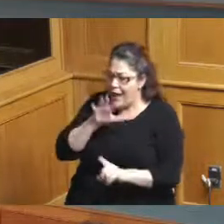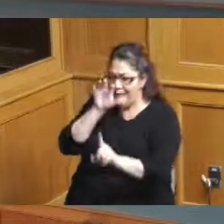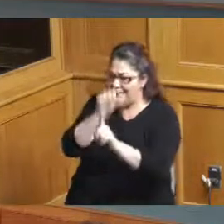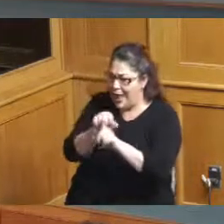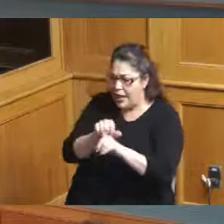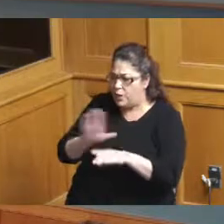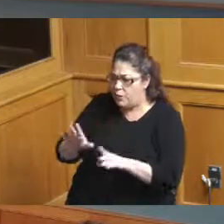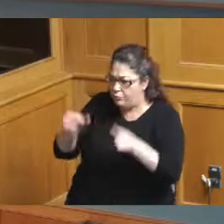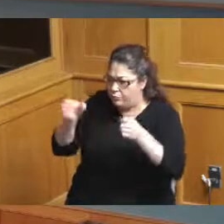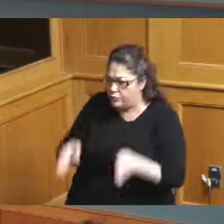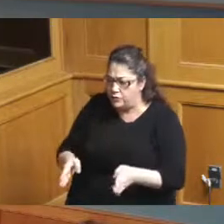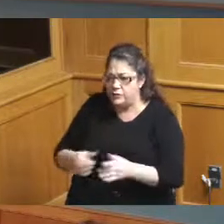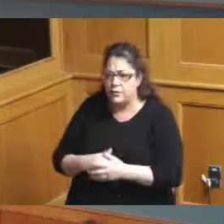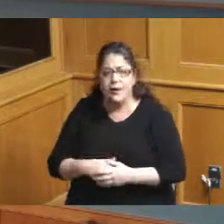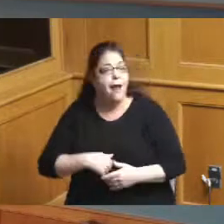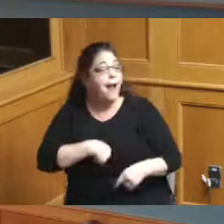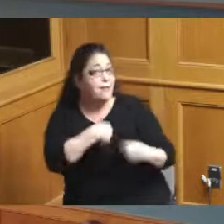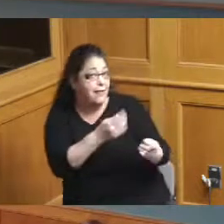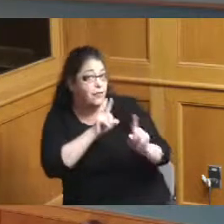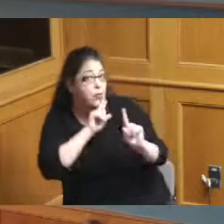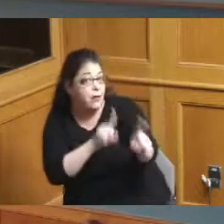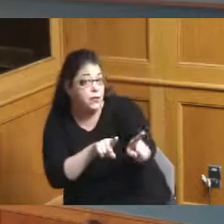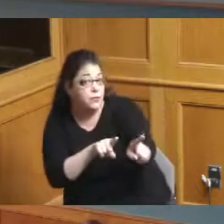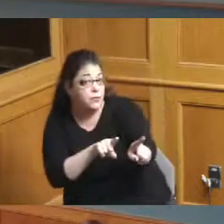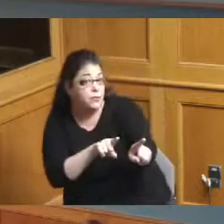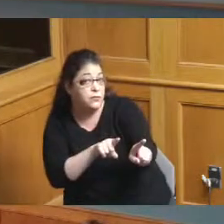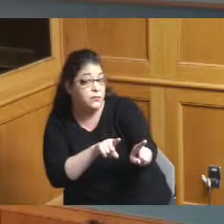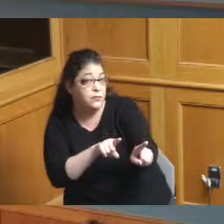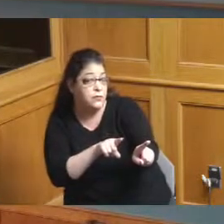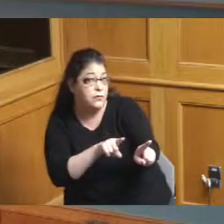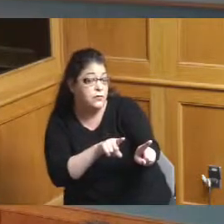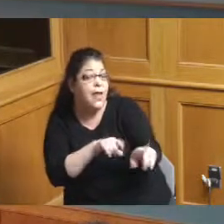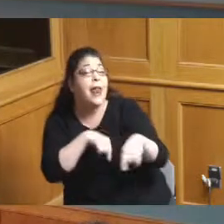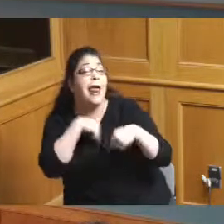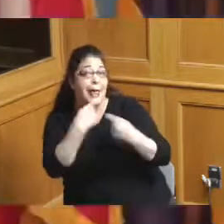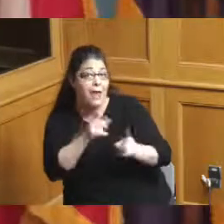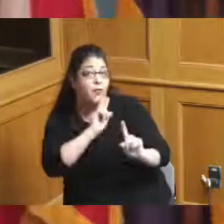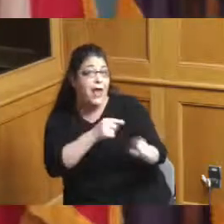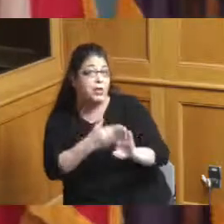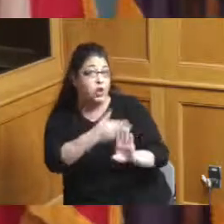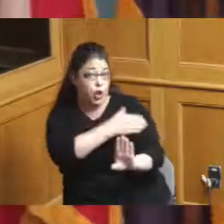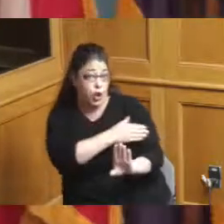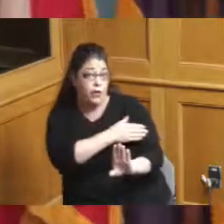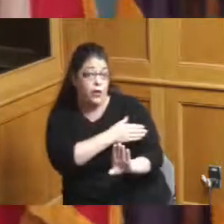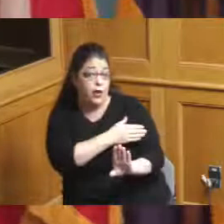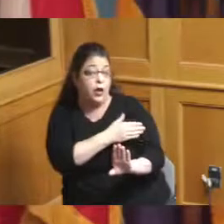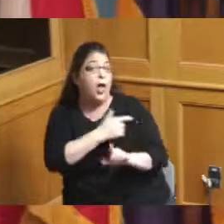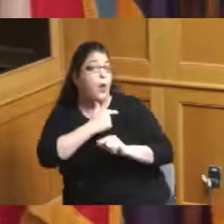I did I'm giving you an answer and I gave that answer earlier and we keep going on it now I